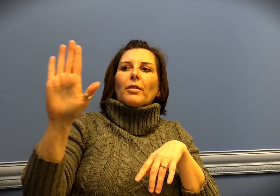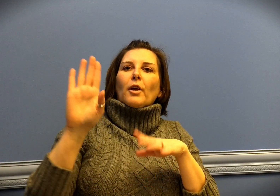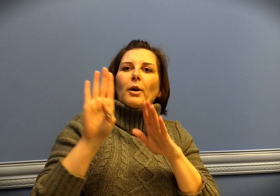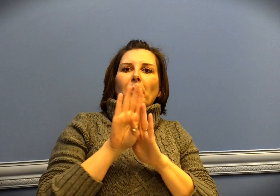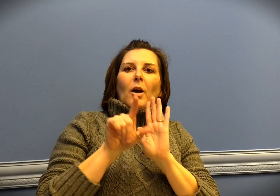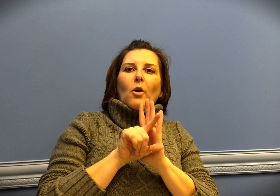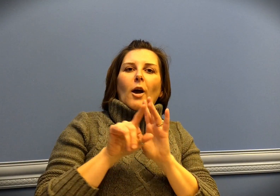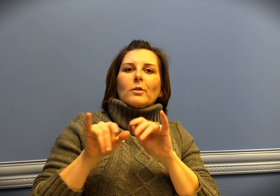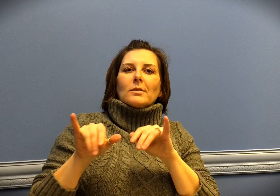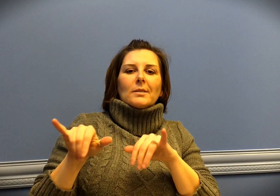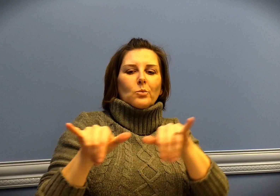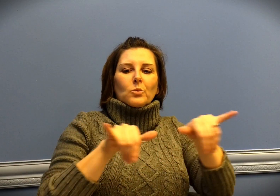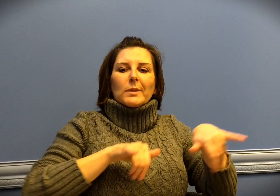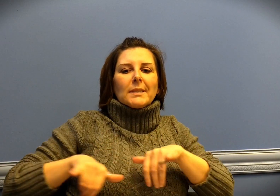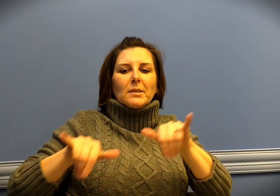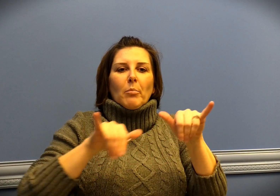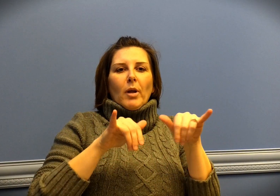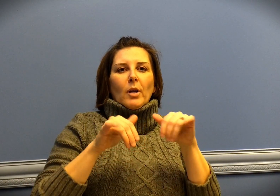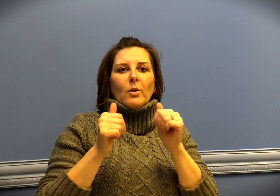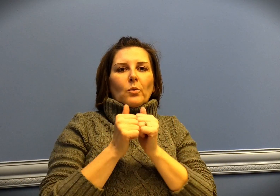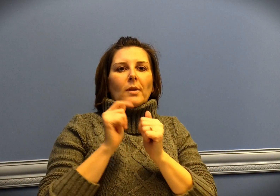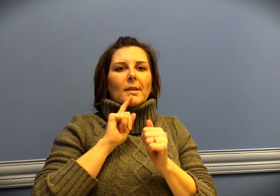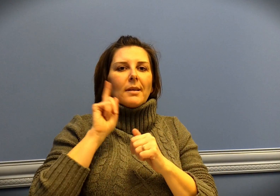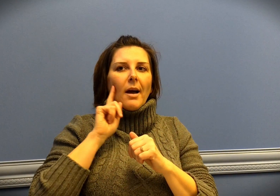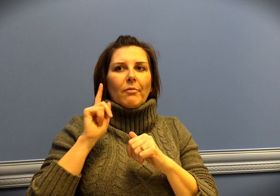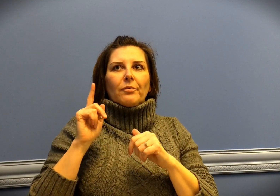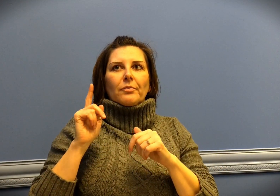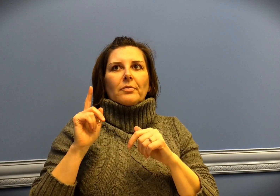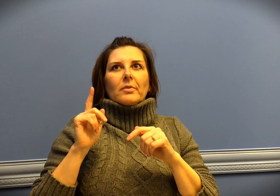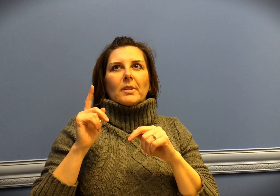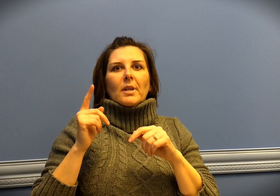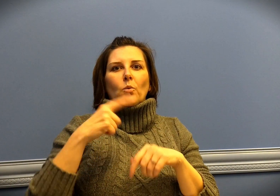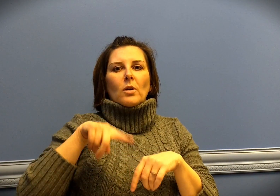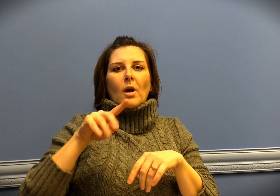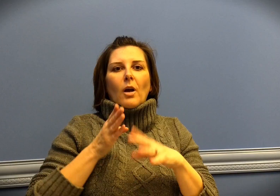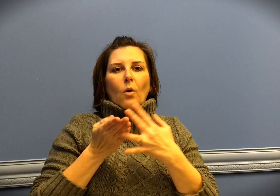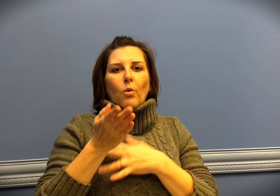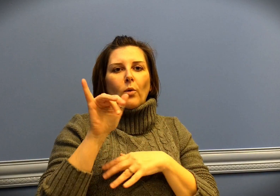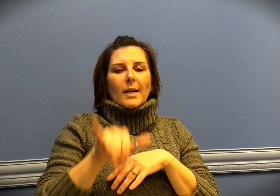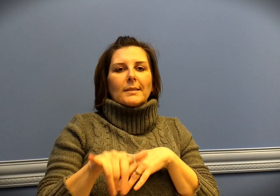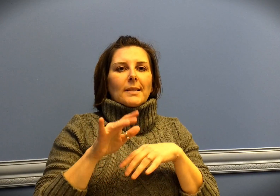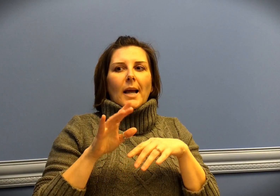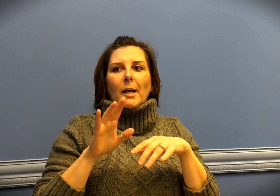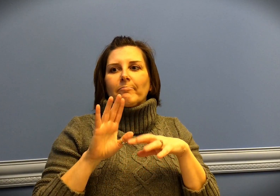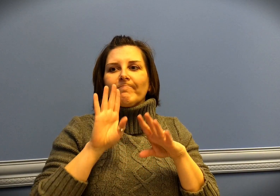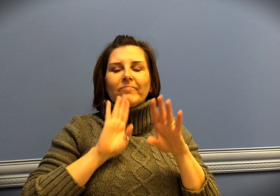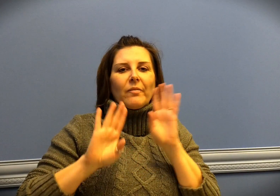and be able to know their background was similar to ours. All of us who are Deaf